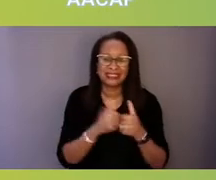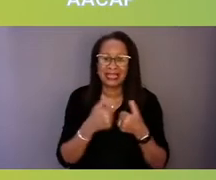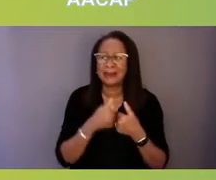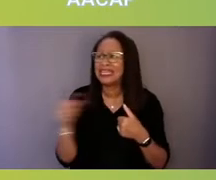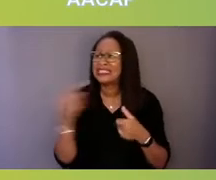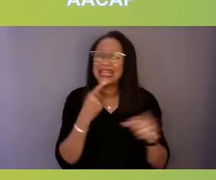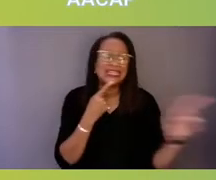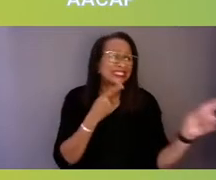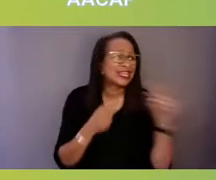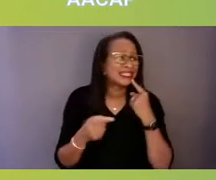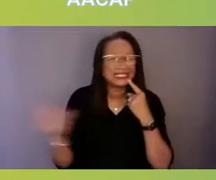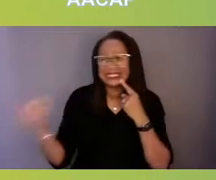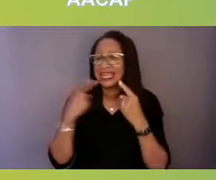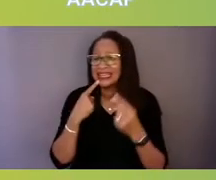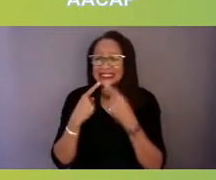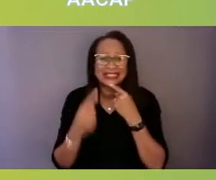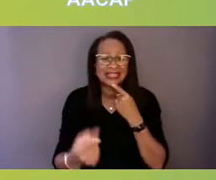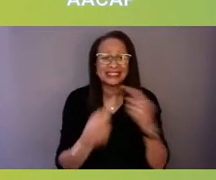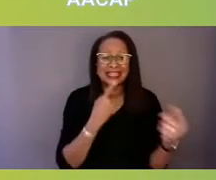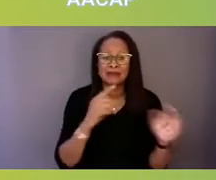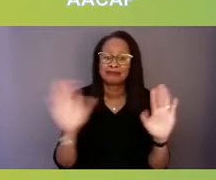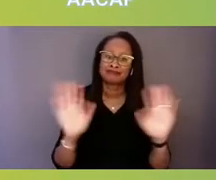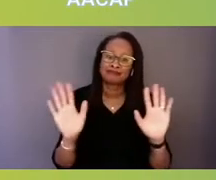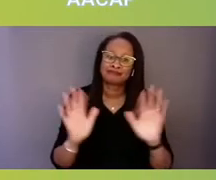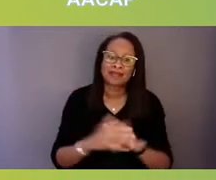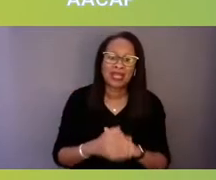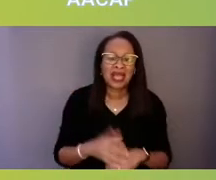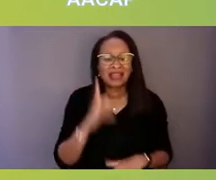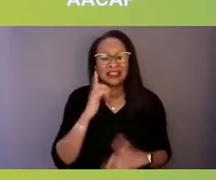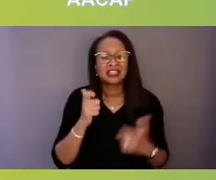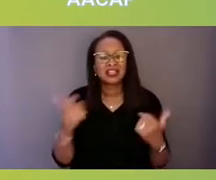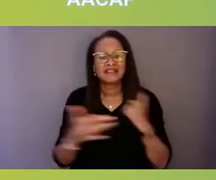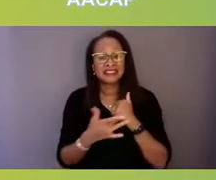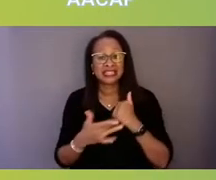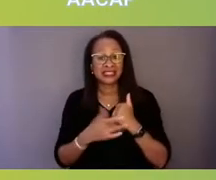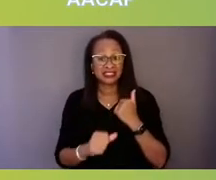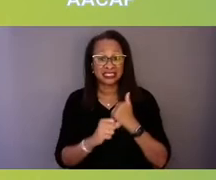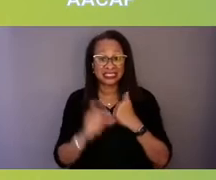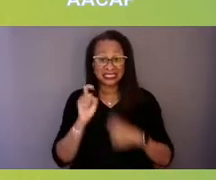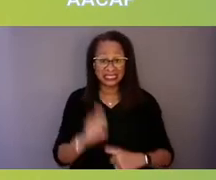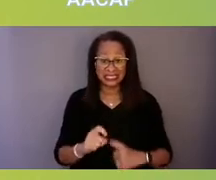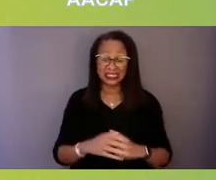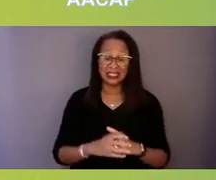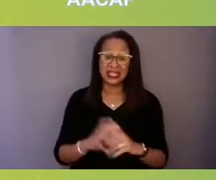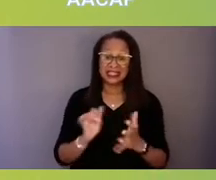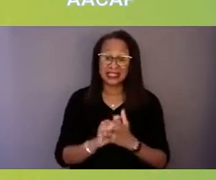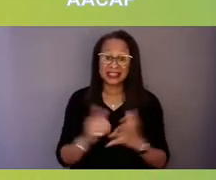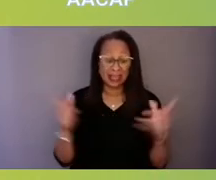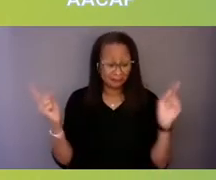And so I think that's a lot of the technical assistance that's needed is just the convening and facilitating of the discussions